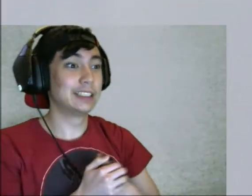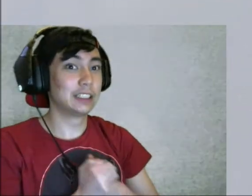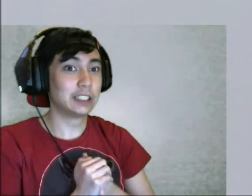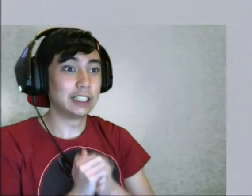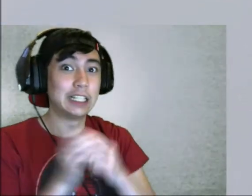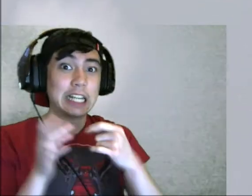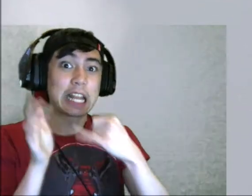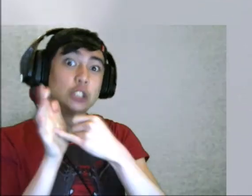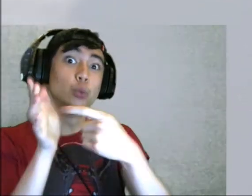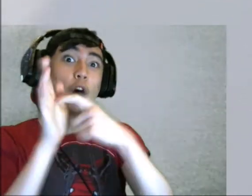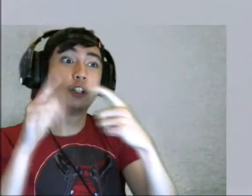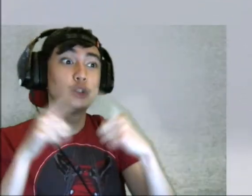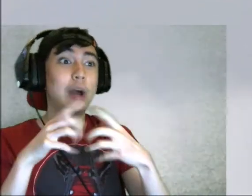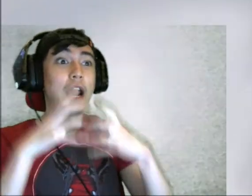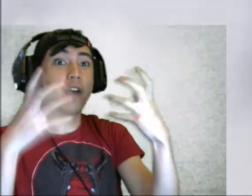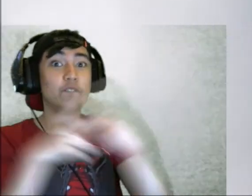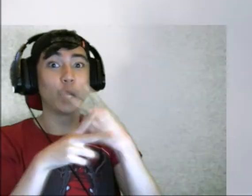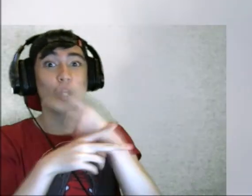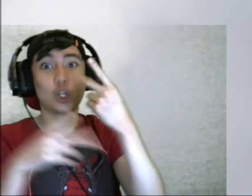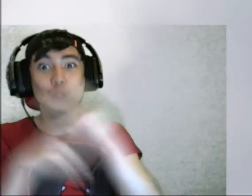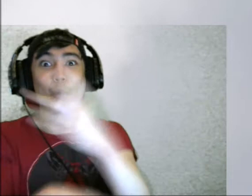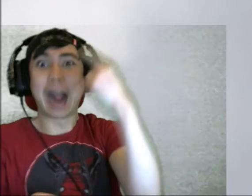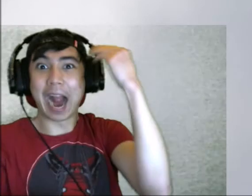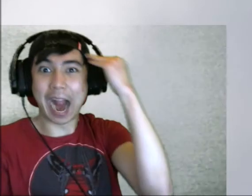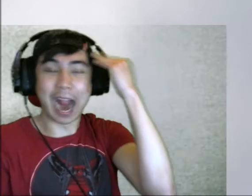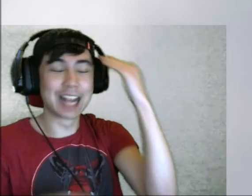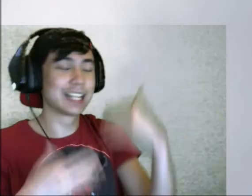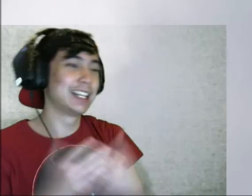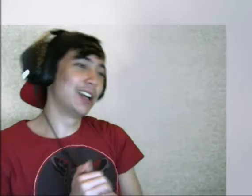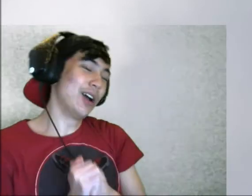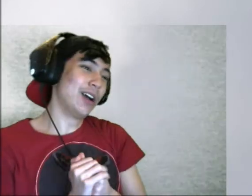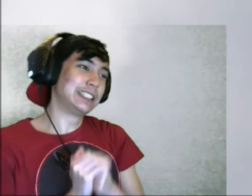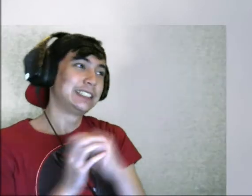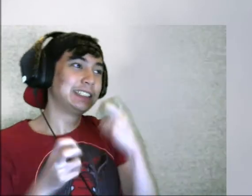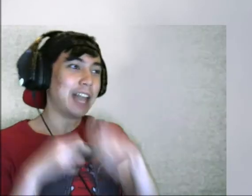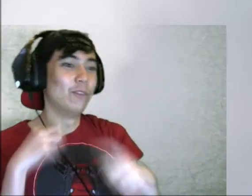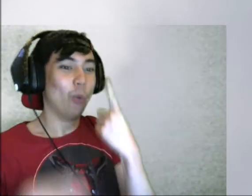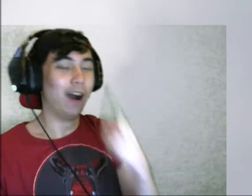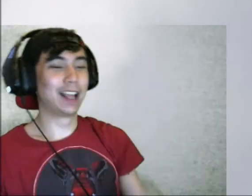It required to have a lot of time to figure it out. Use your head Tough one